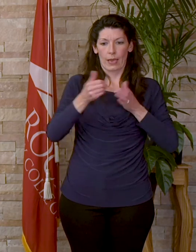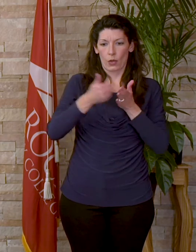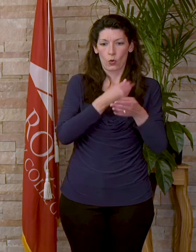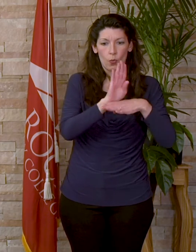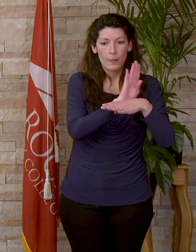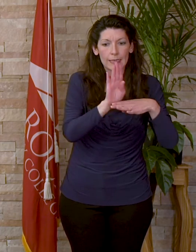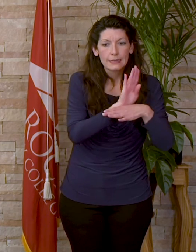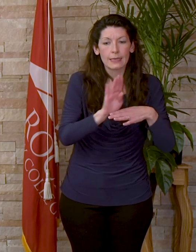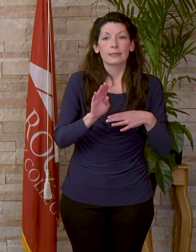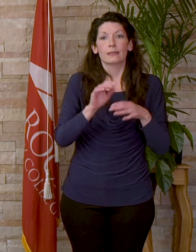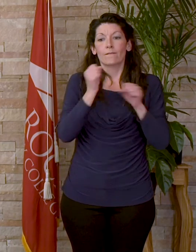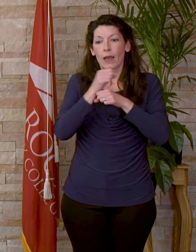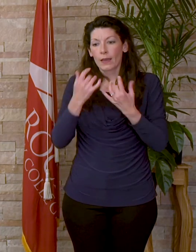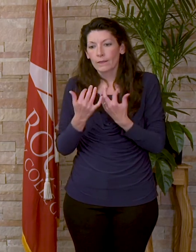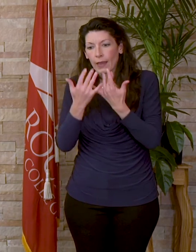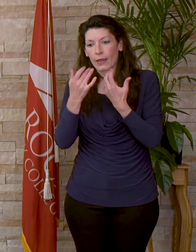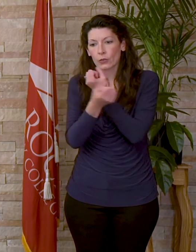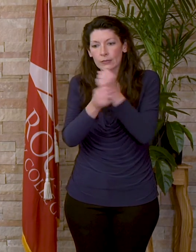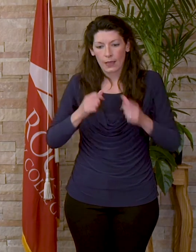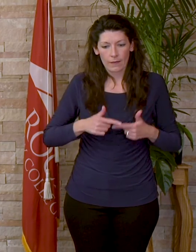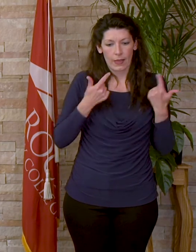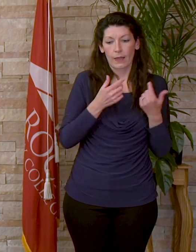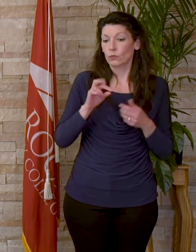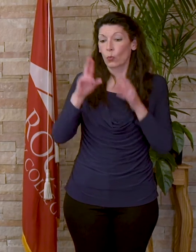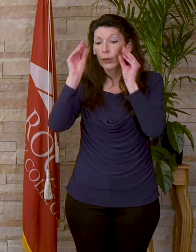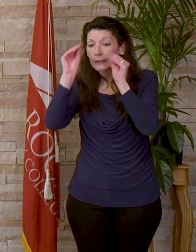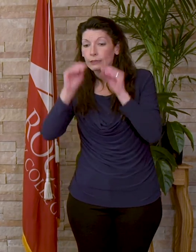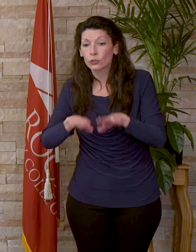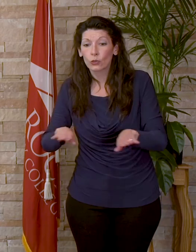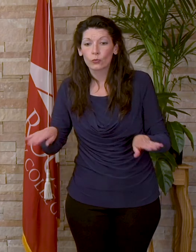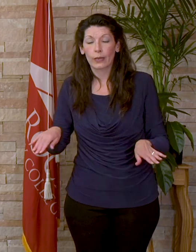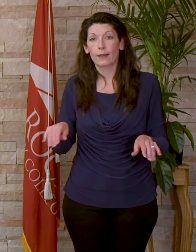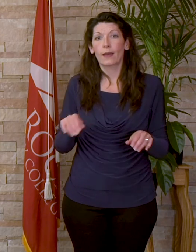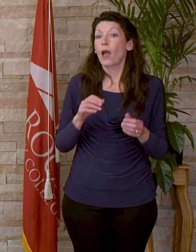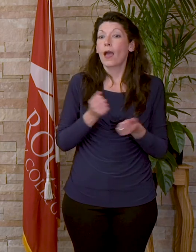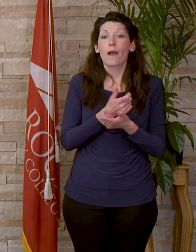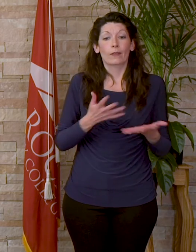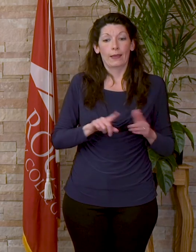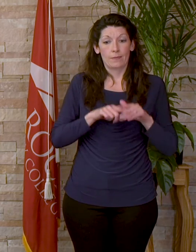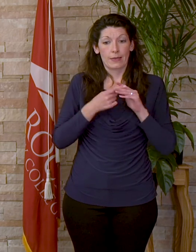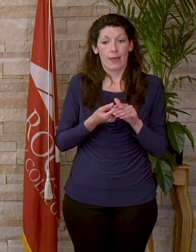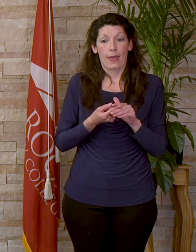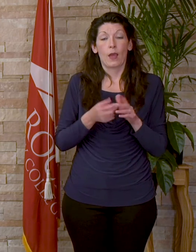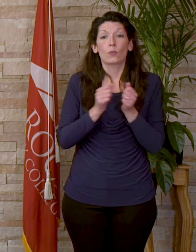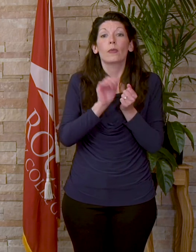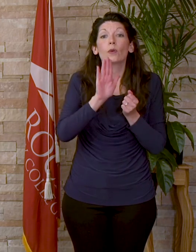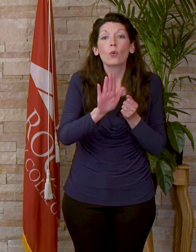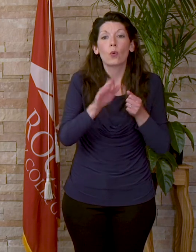fires, save lives or teach children. And it all began with your choice to walk through the doors